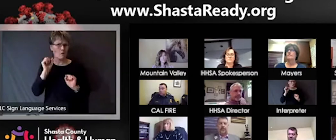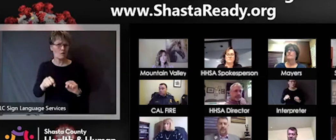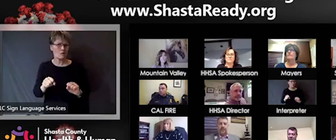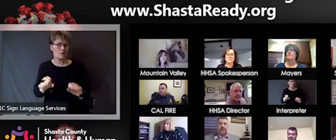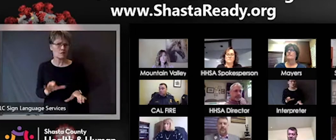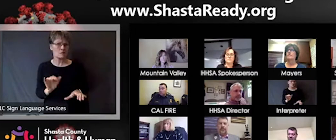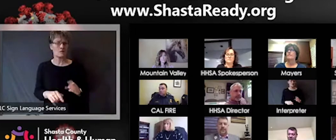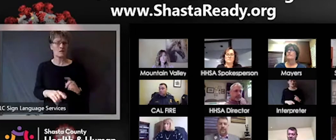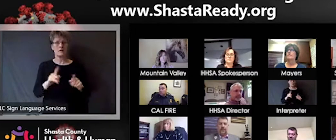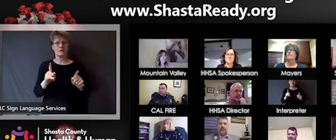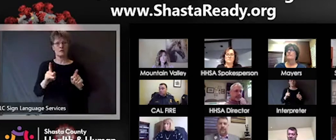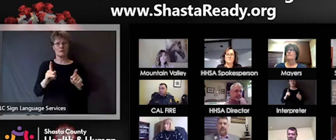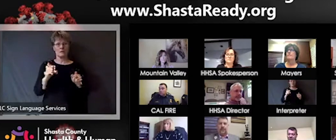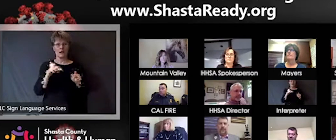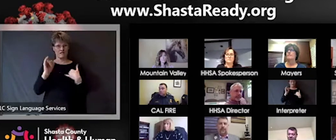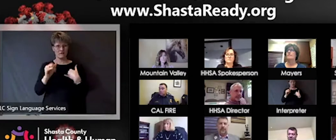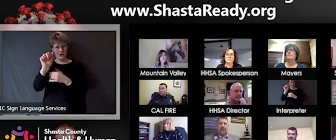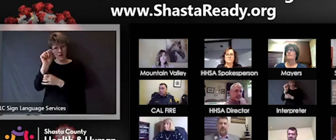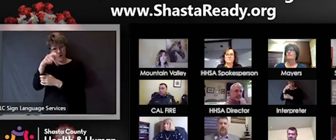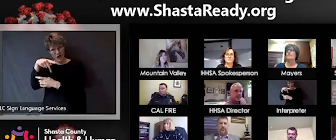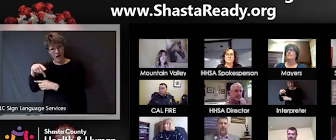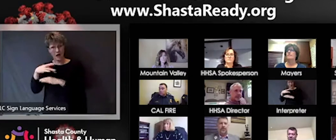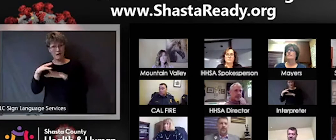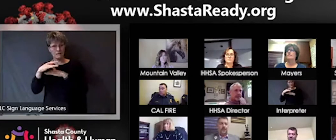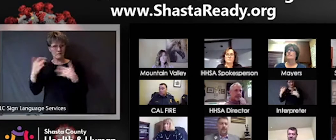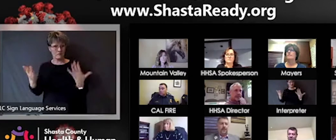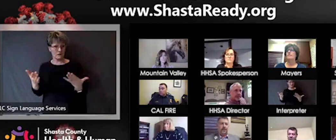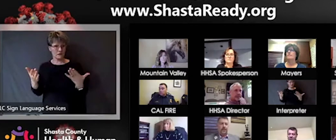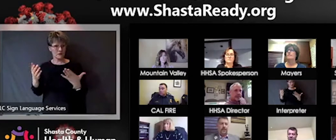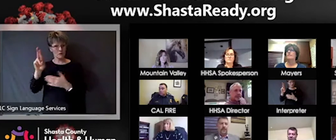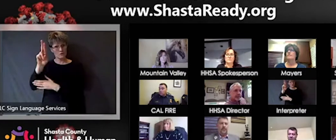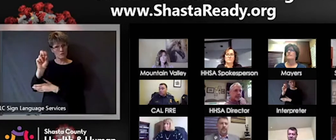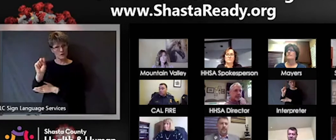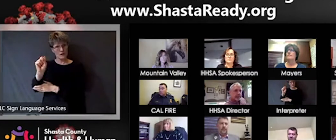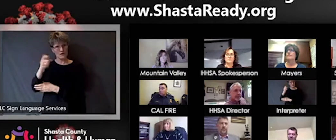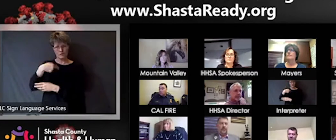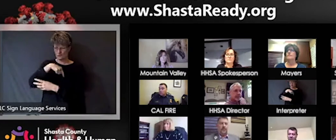and should people be downloading that and checking their own wellness?